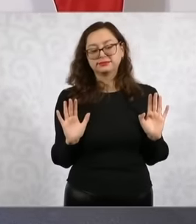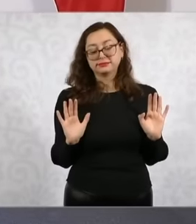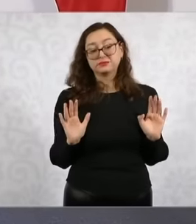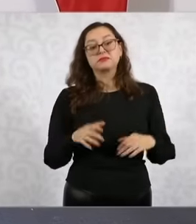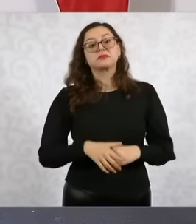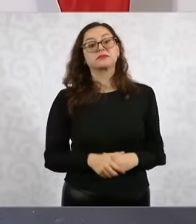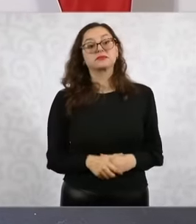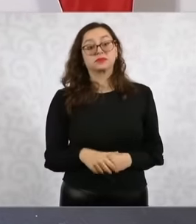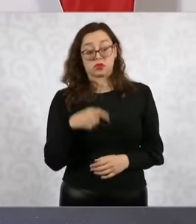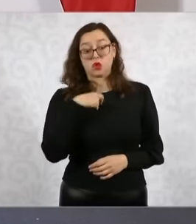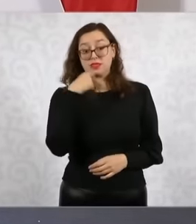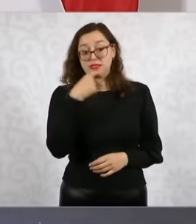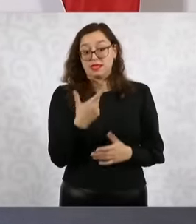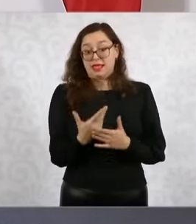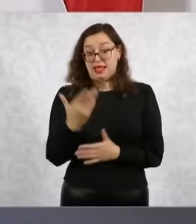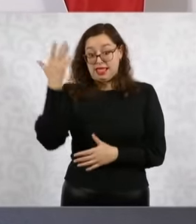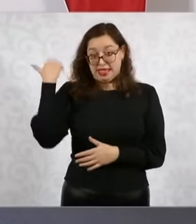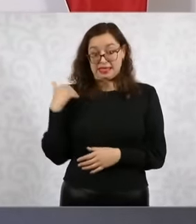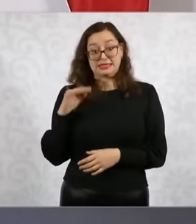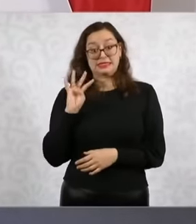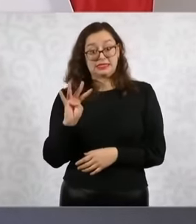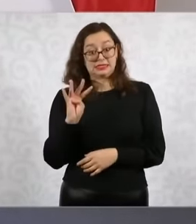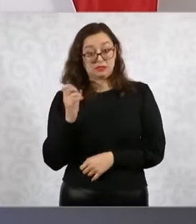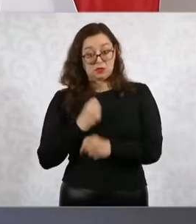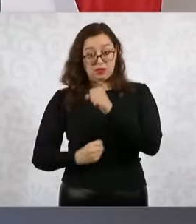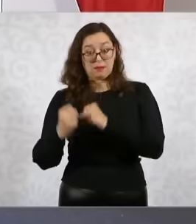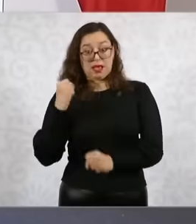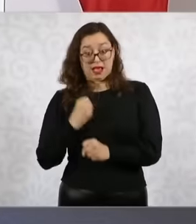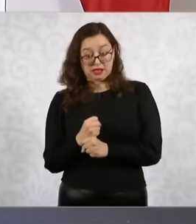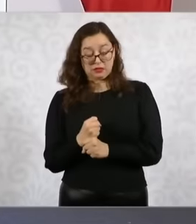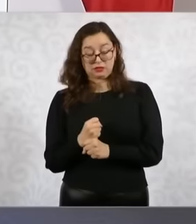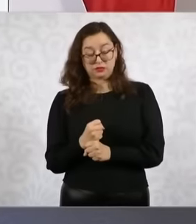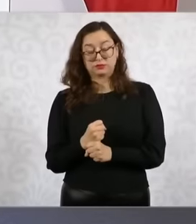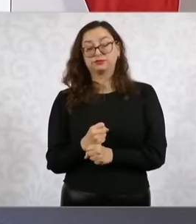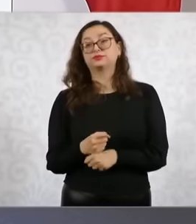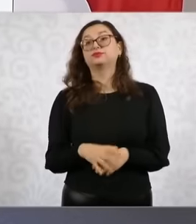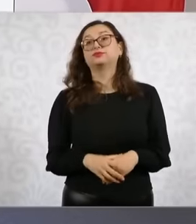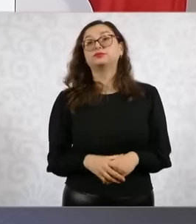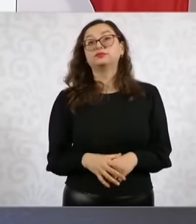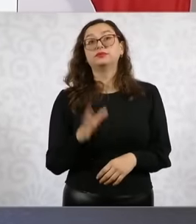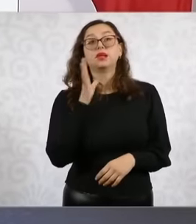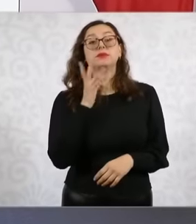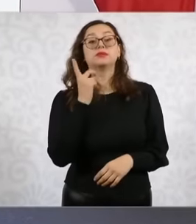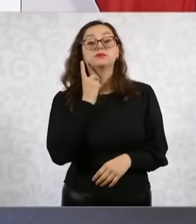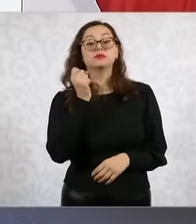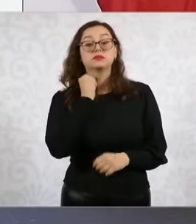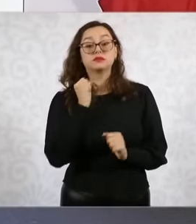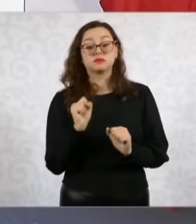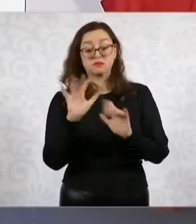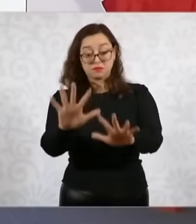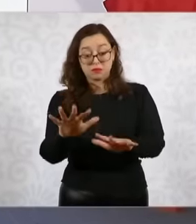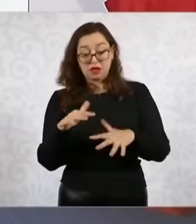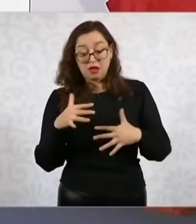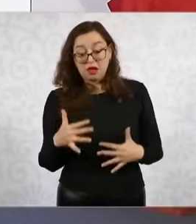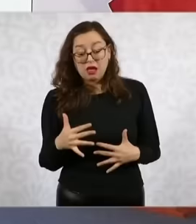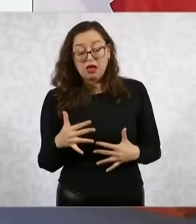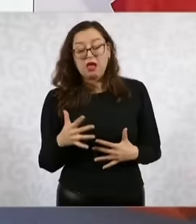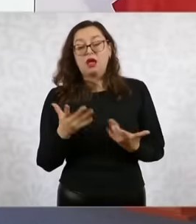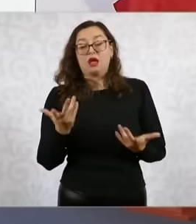López Obrador was ousted in the Congress of La Unión and in his speech he said The only thing left